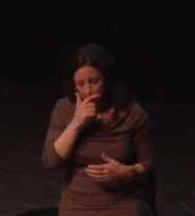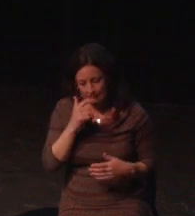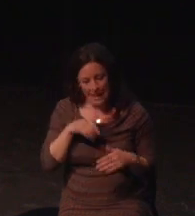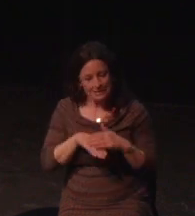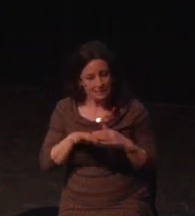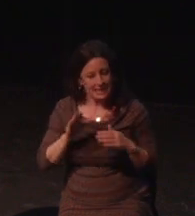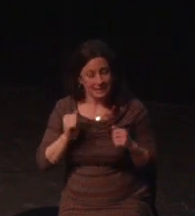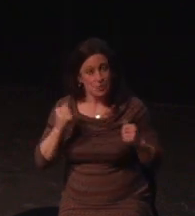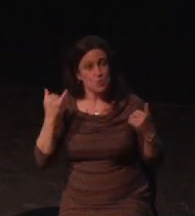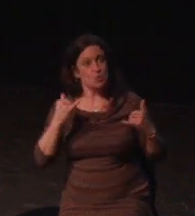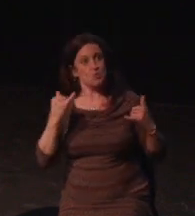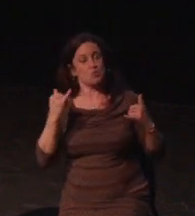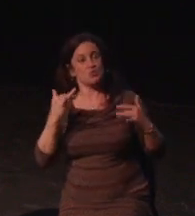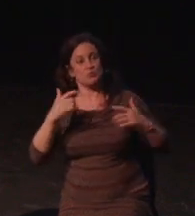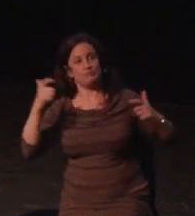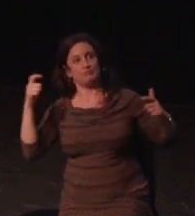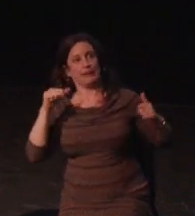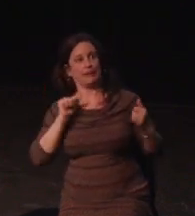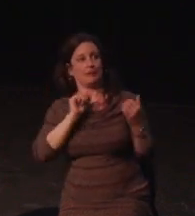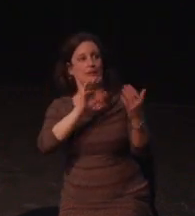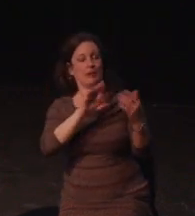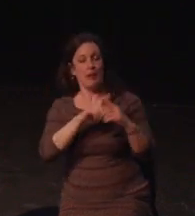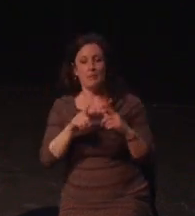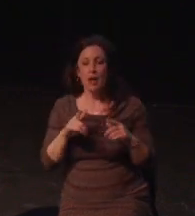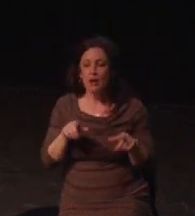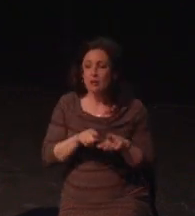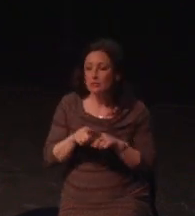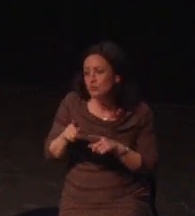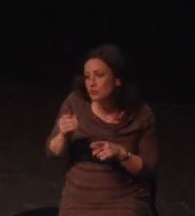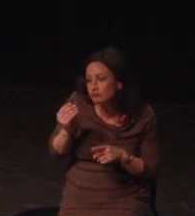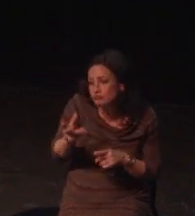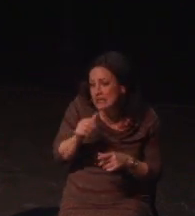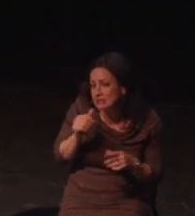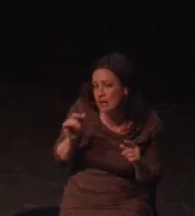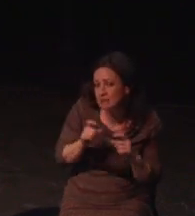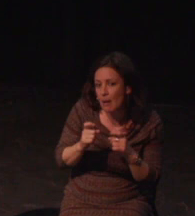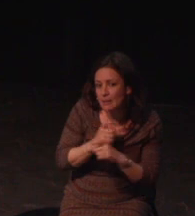I felt empowered to be bolder with my presence in the community. Through stream and I found even more community, people like me, but also people not like me at all. Just by being out there and both showing how inclusion